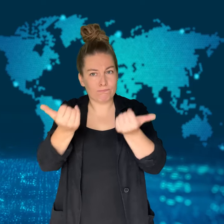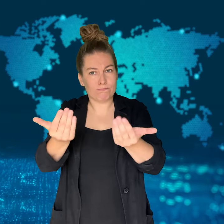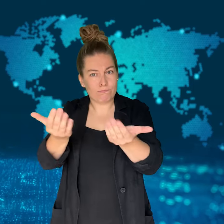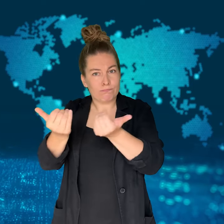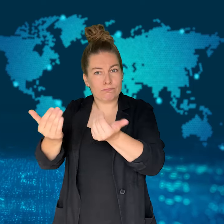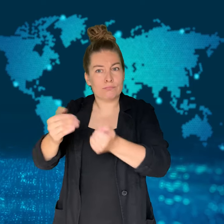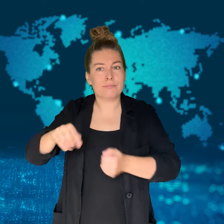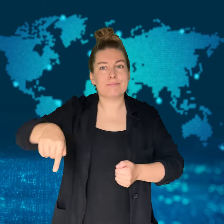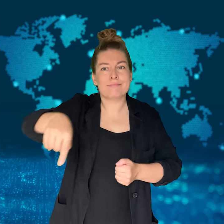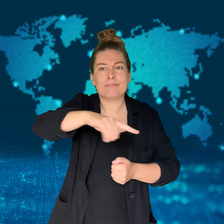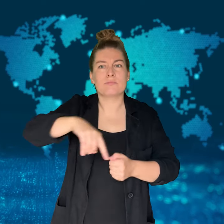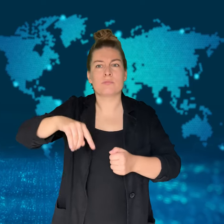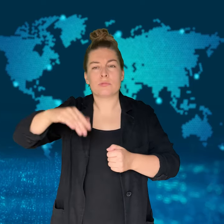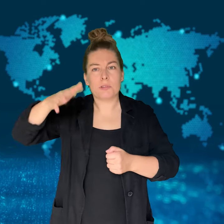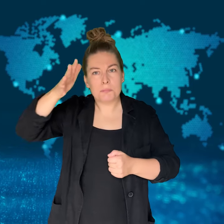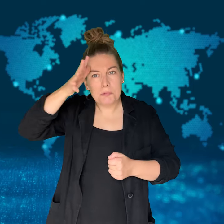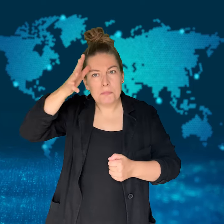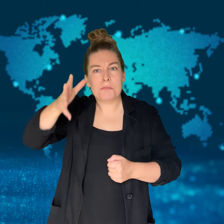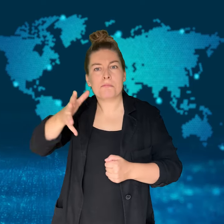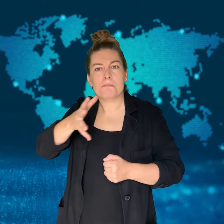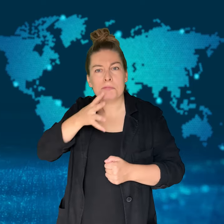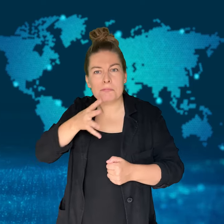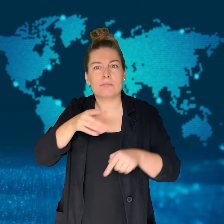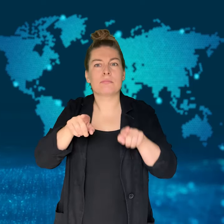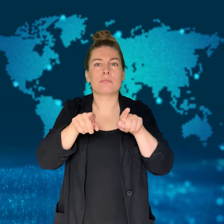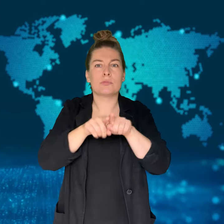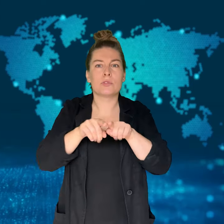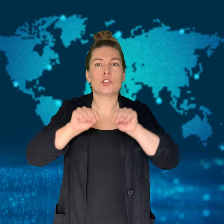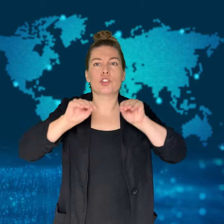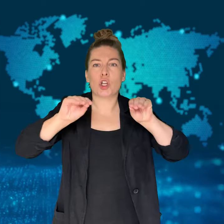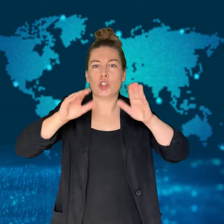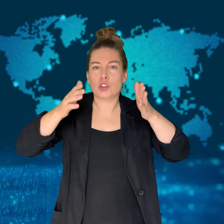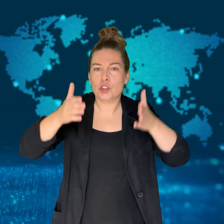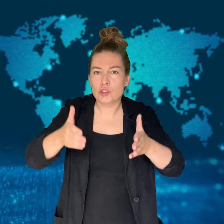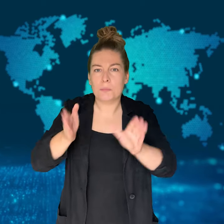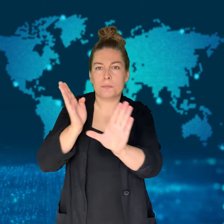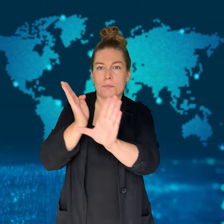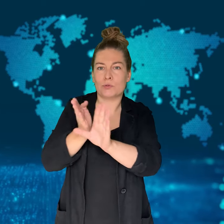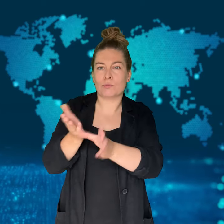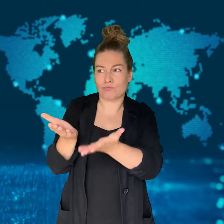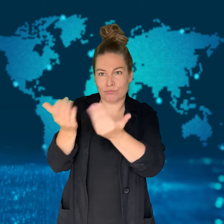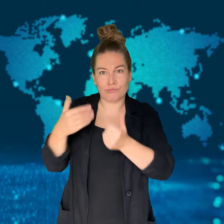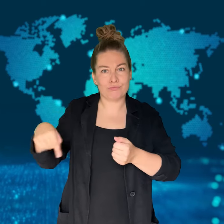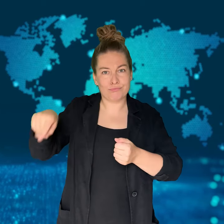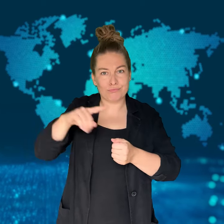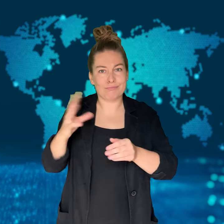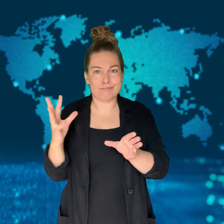The court watched surveillance footage relevant to